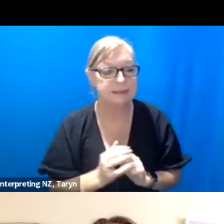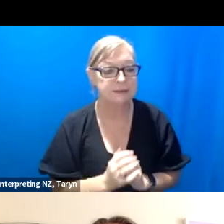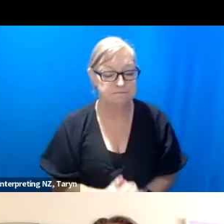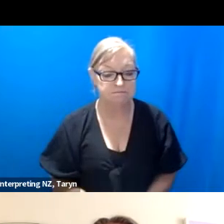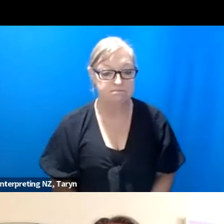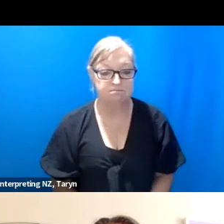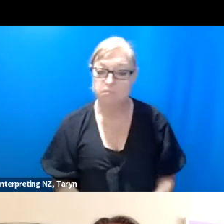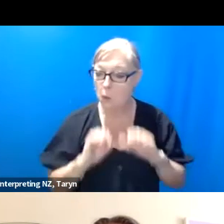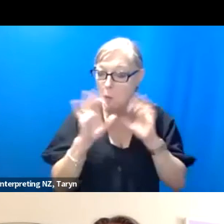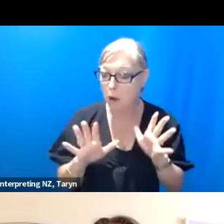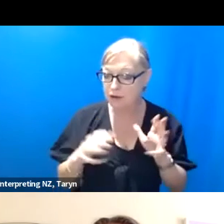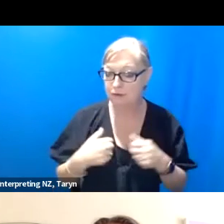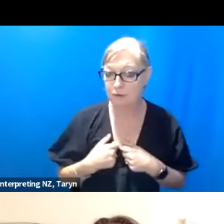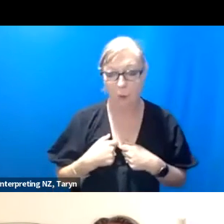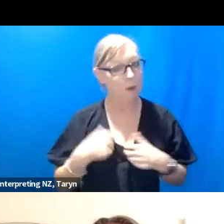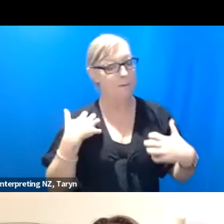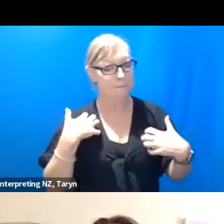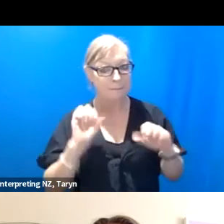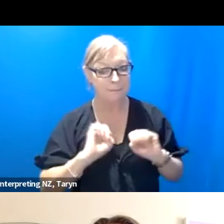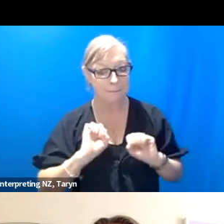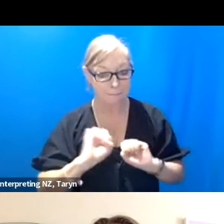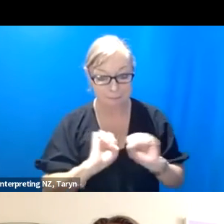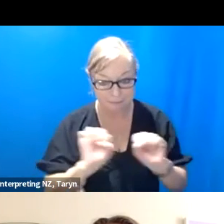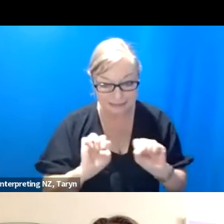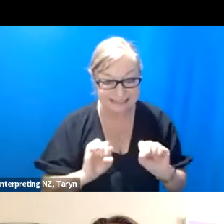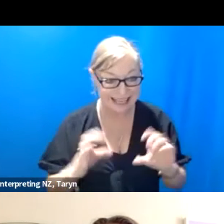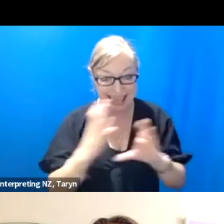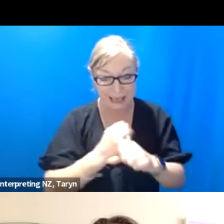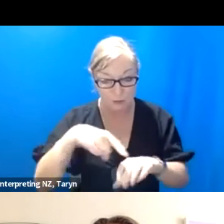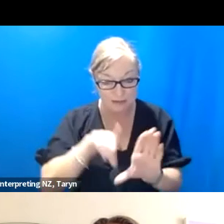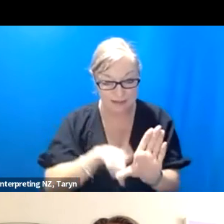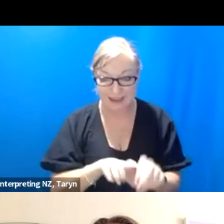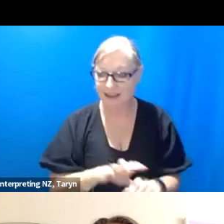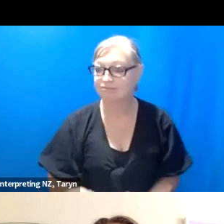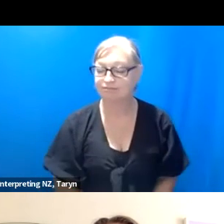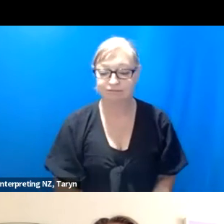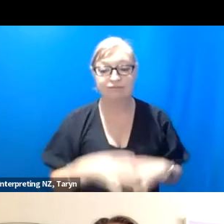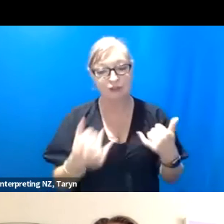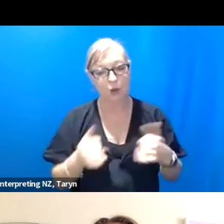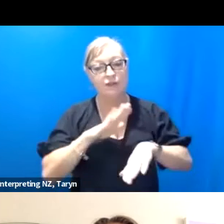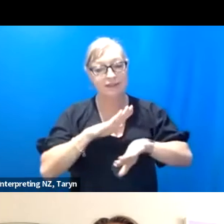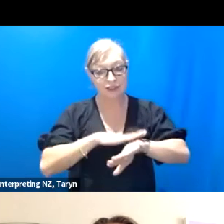Wonderful, sounds like a busy end of the year! Well we are out of time, so just a huge thank